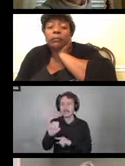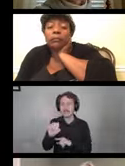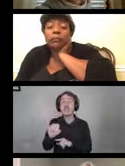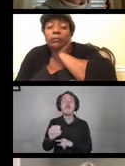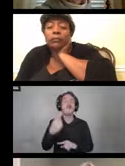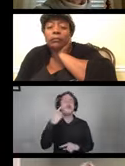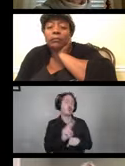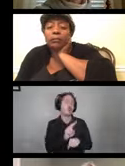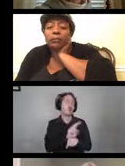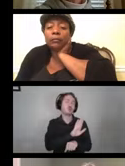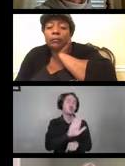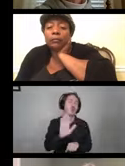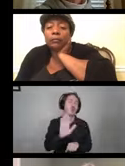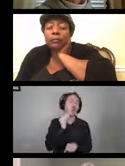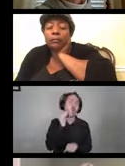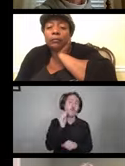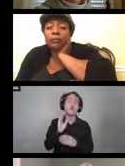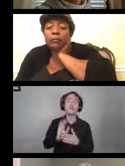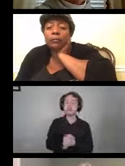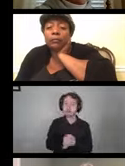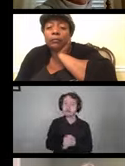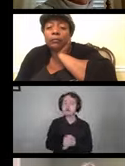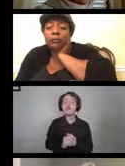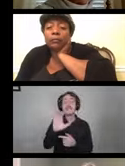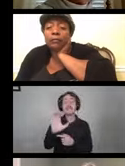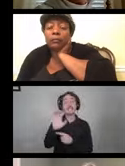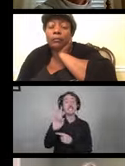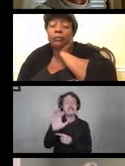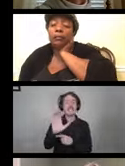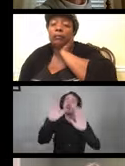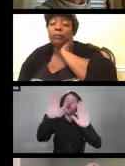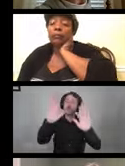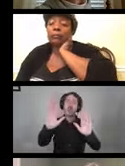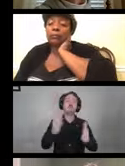The CDC has great guidelines for cleaning and disinfection for households.